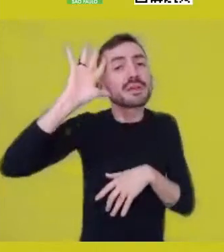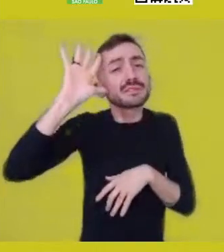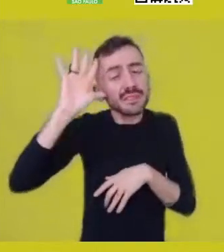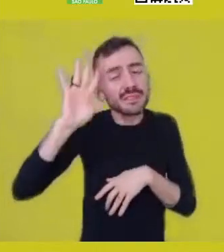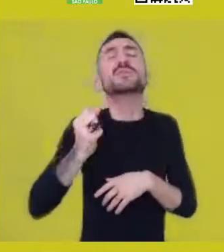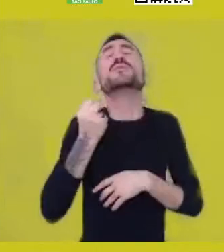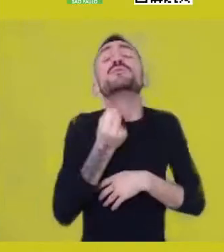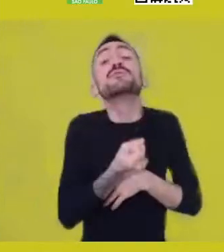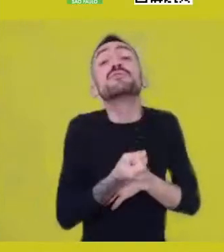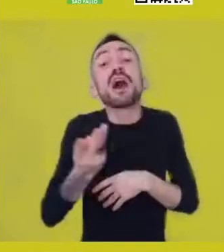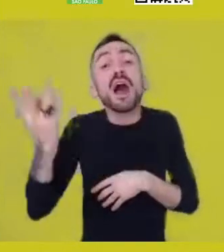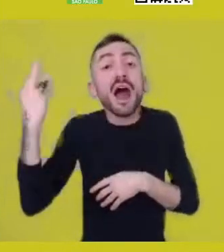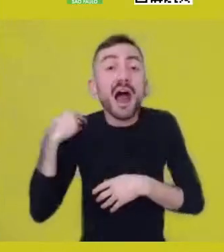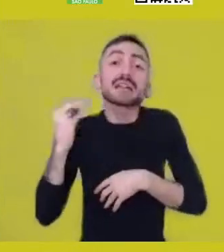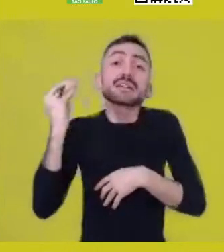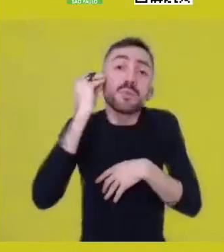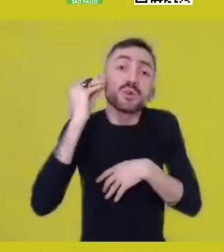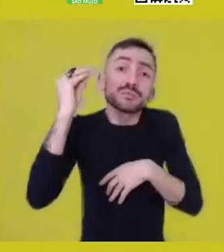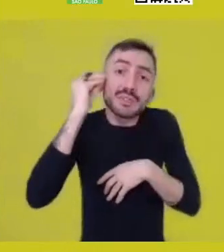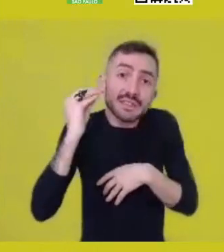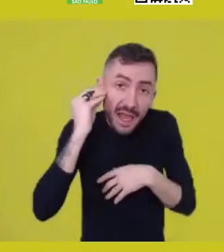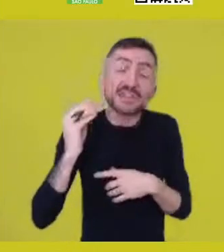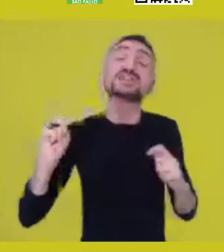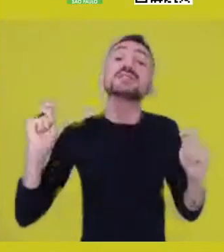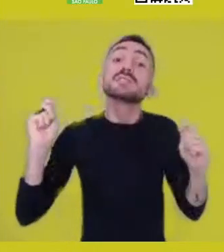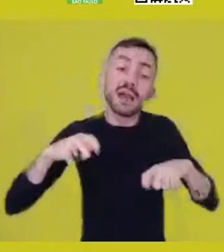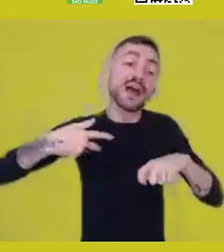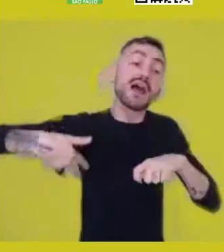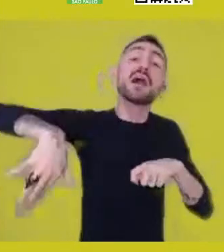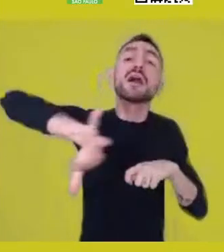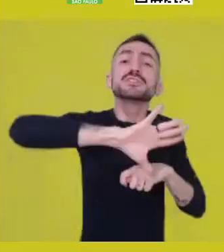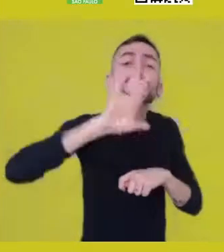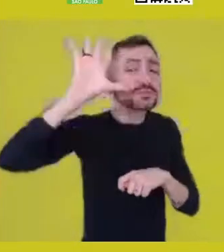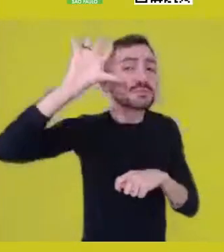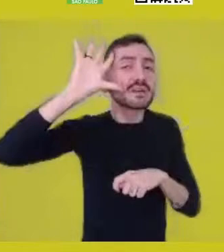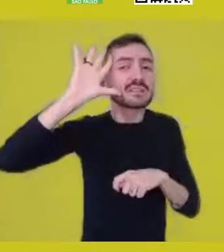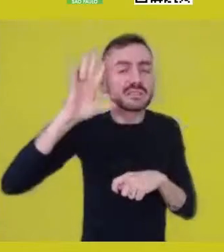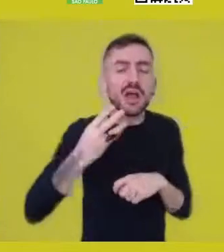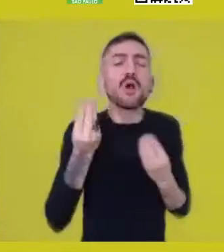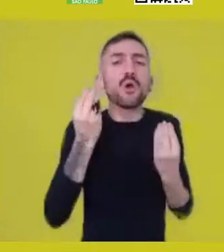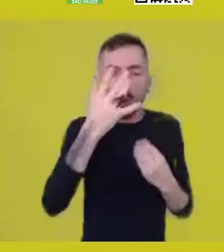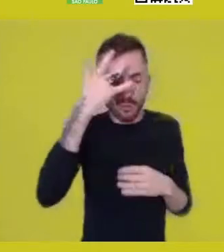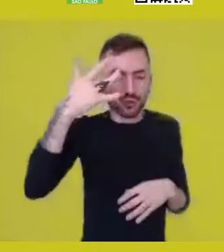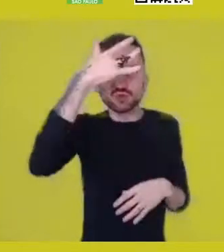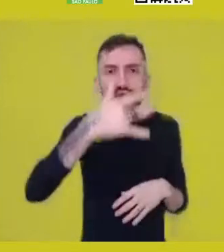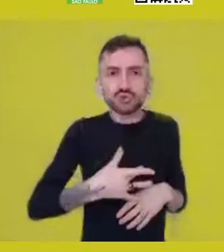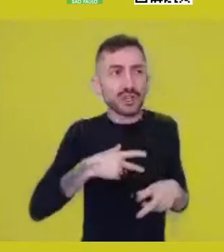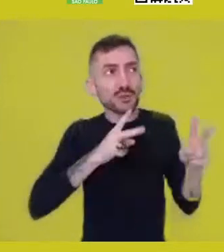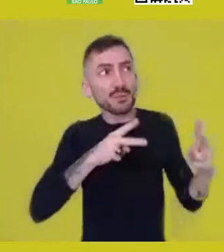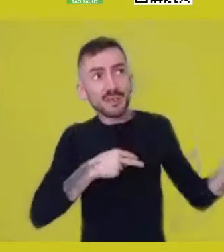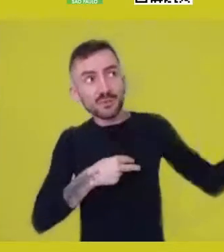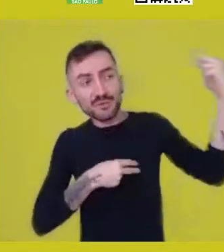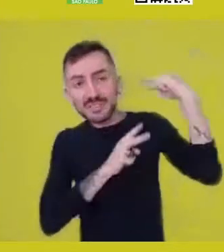and investigations which enable us to think about a new being, a new individual, another perspective of the individual,